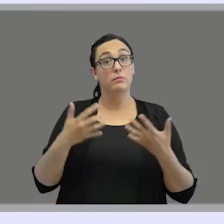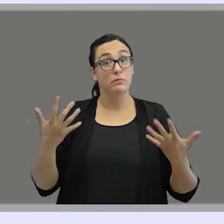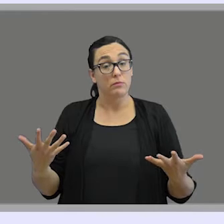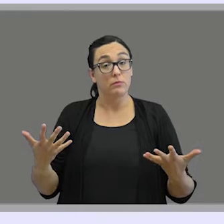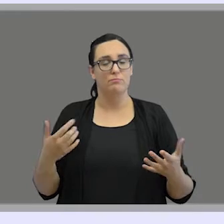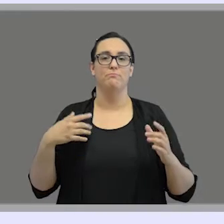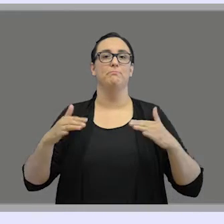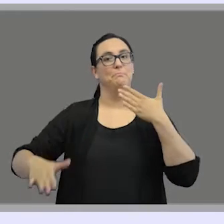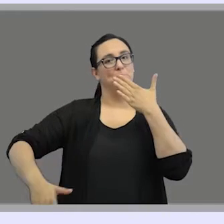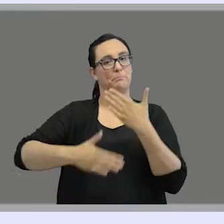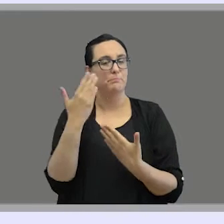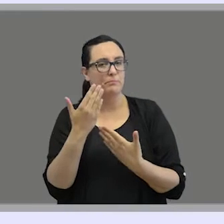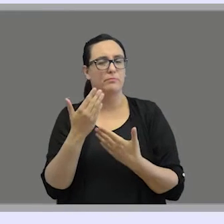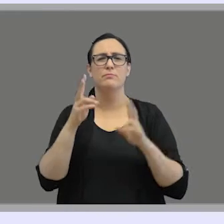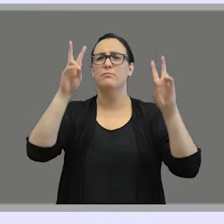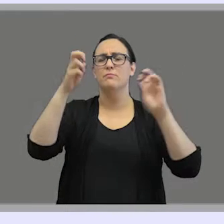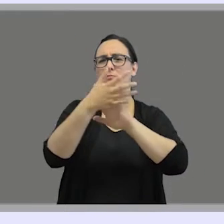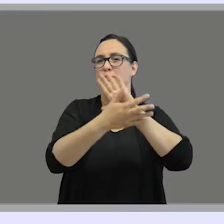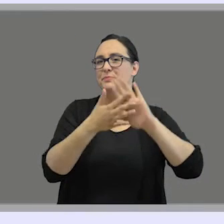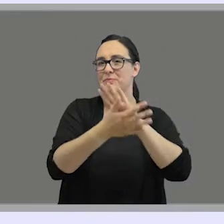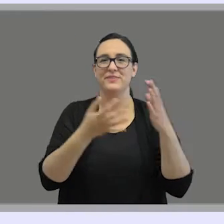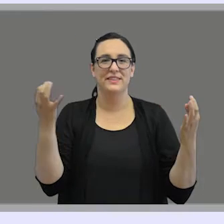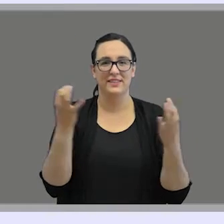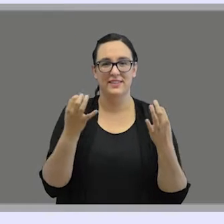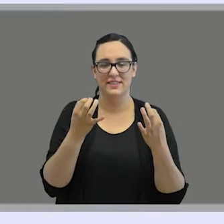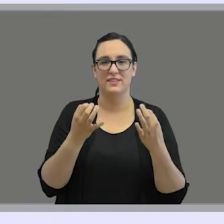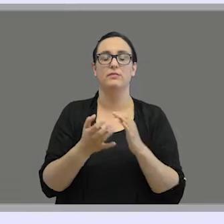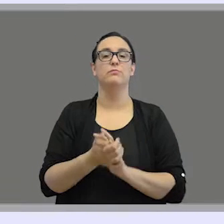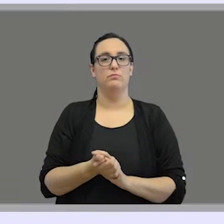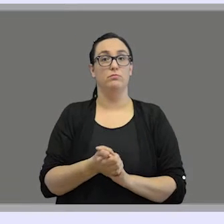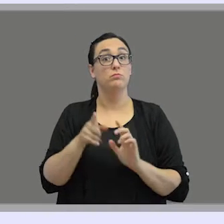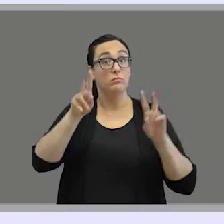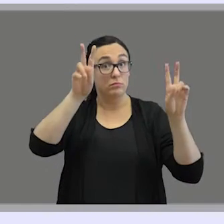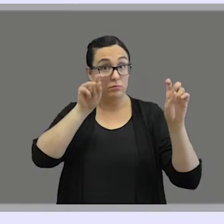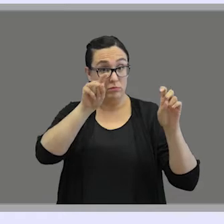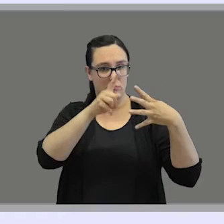So, let's start. What is sign language? In this section,